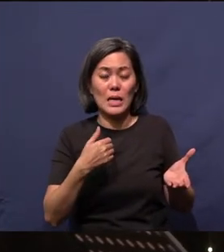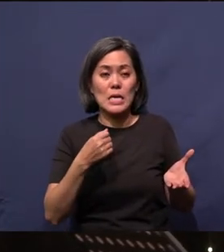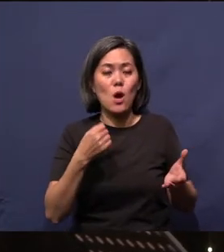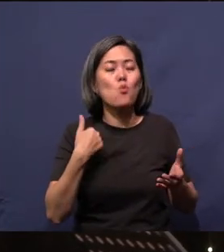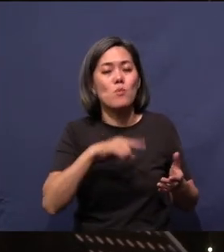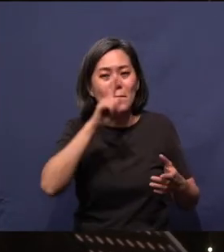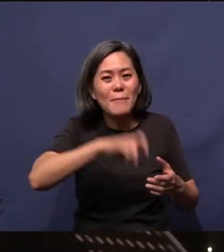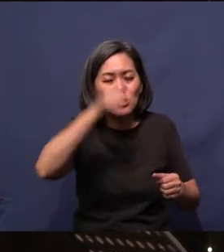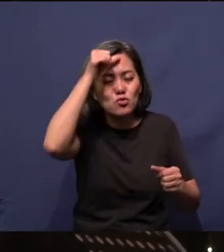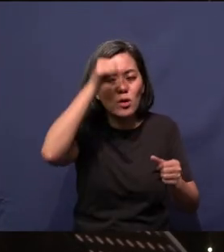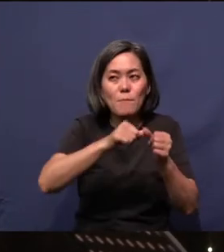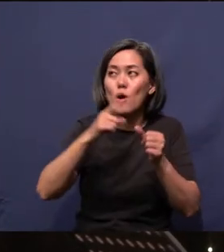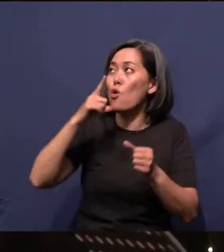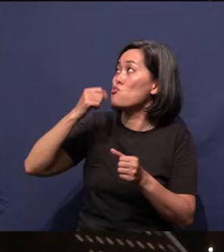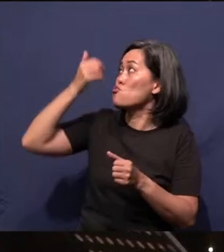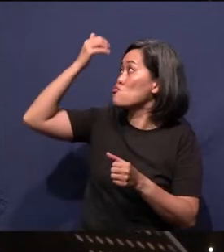remember who God is so that we know who we are.